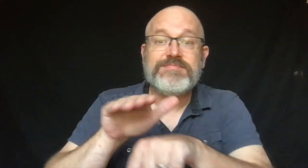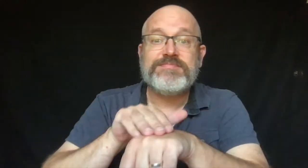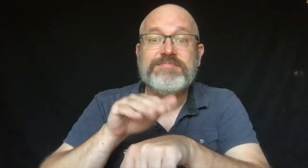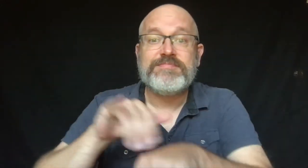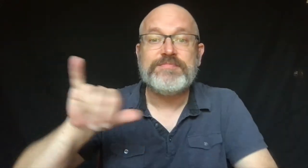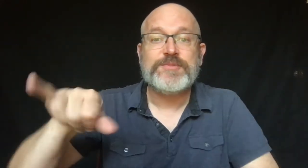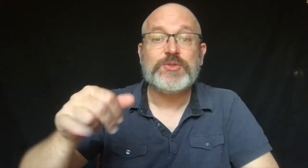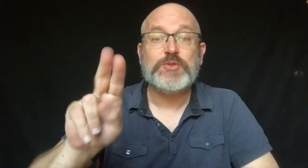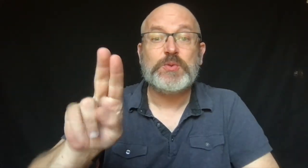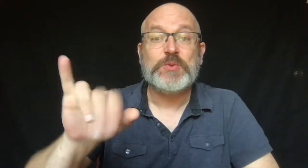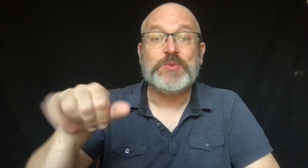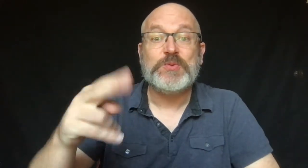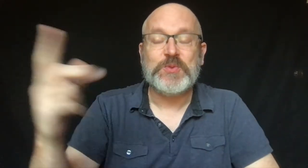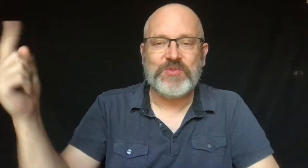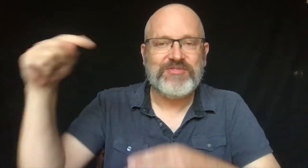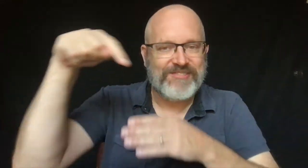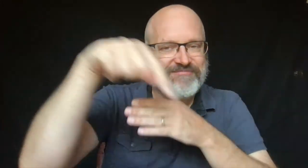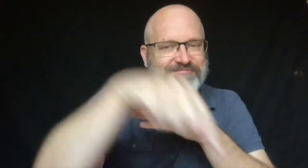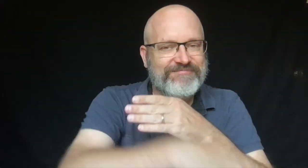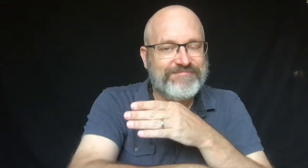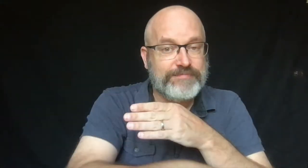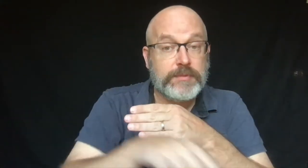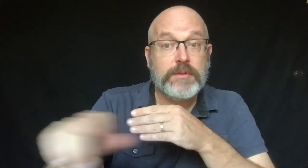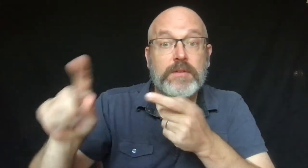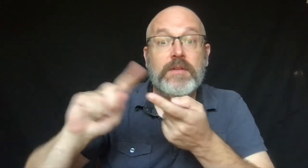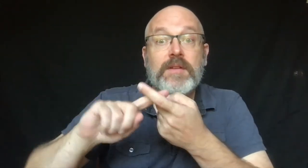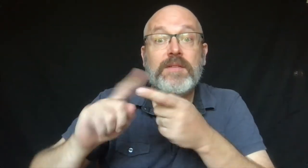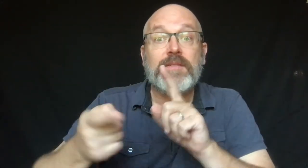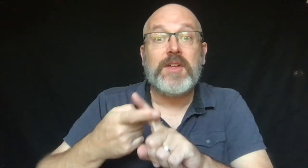They brought their pet Juju.